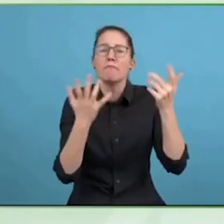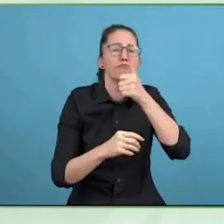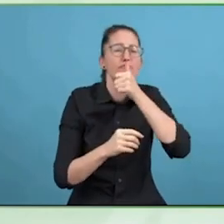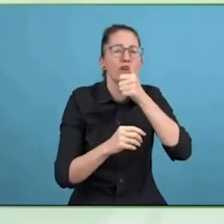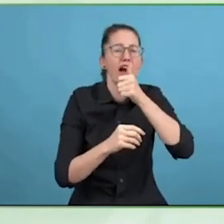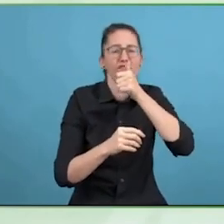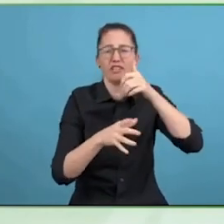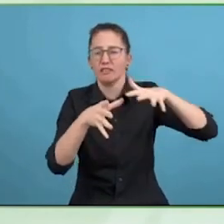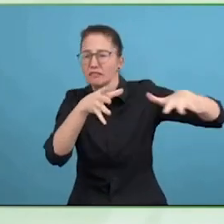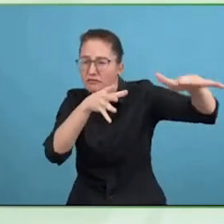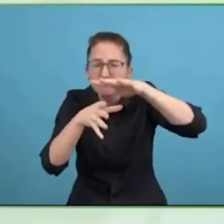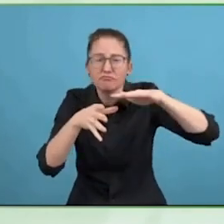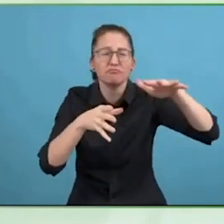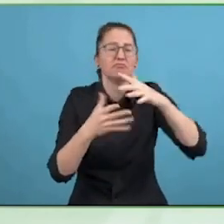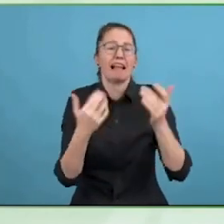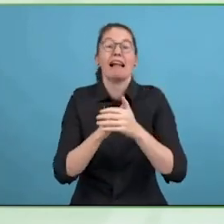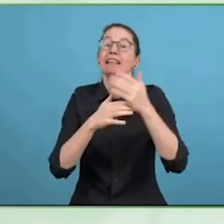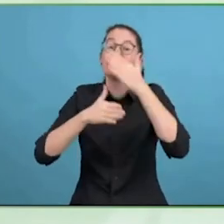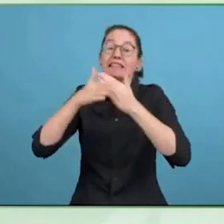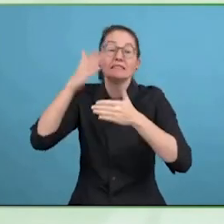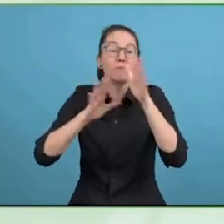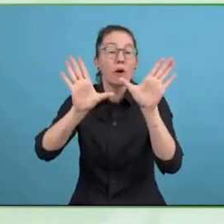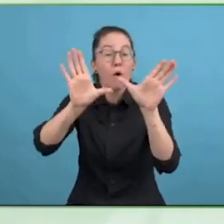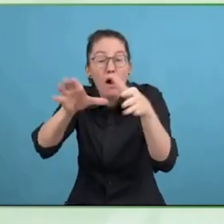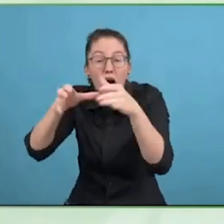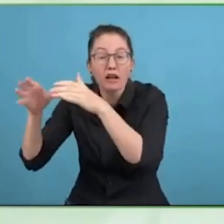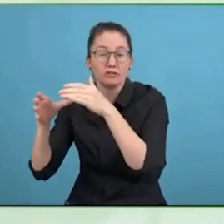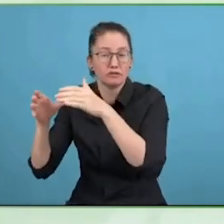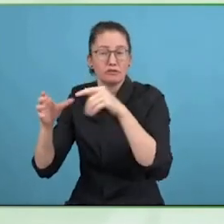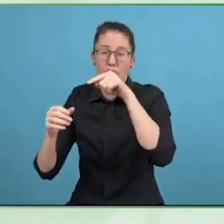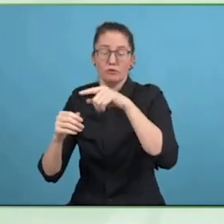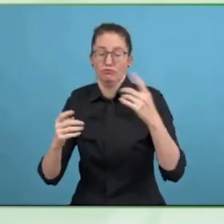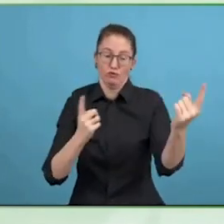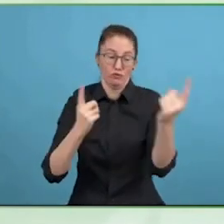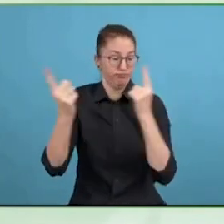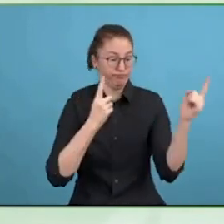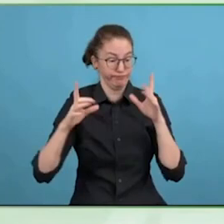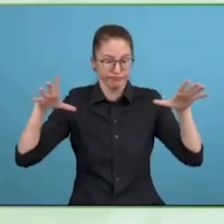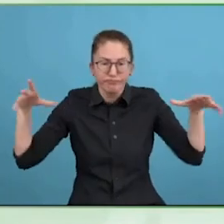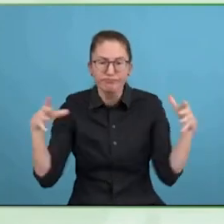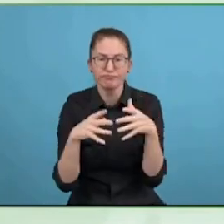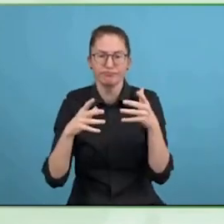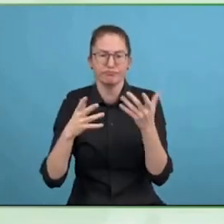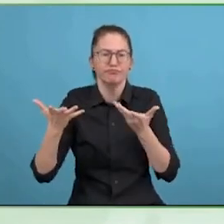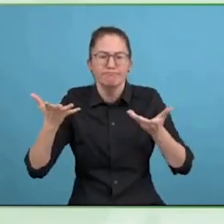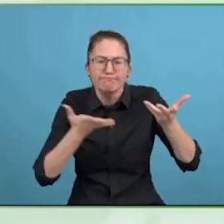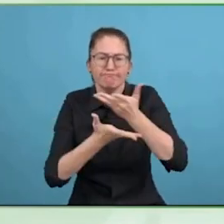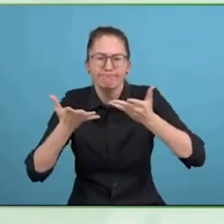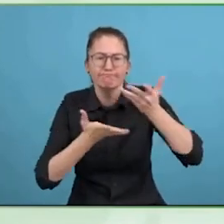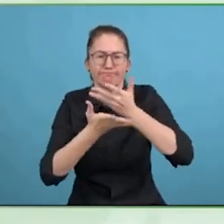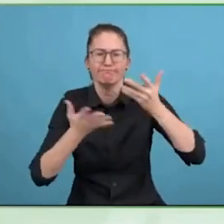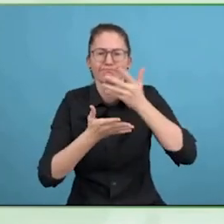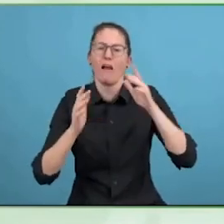there to support organisations that are looking for individuals with certifications.